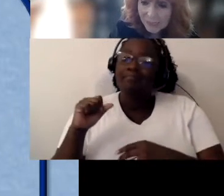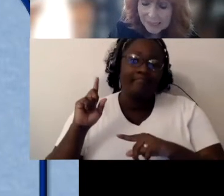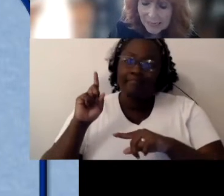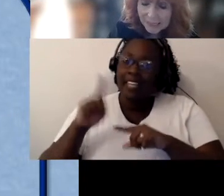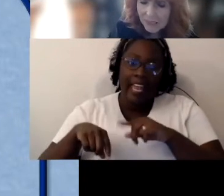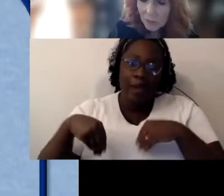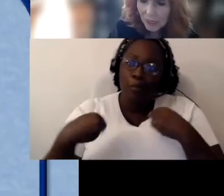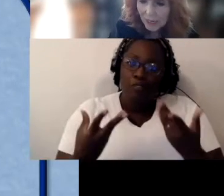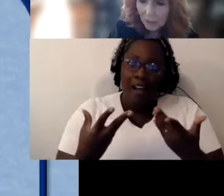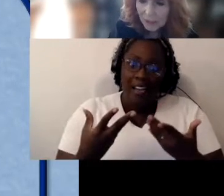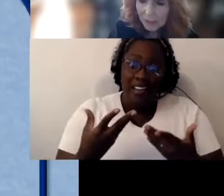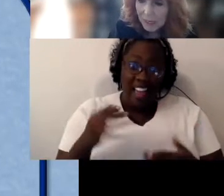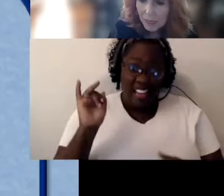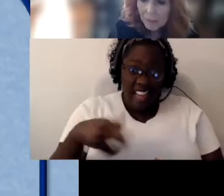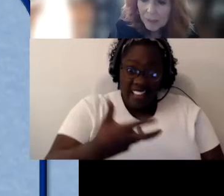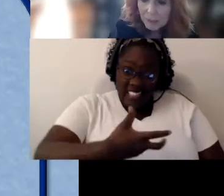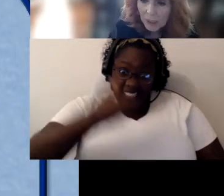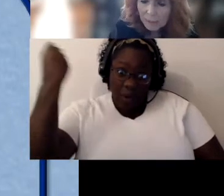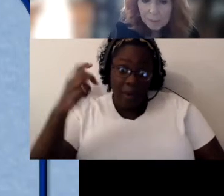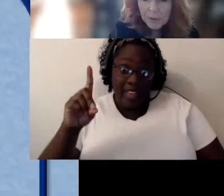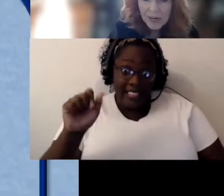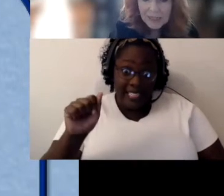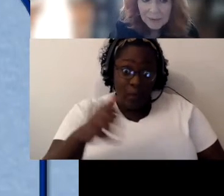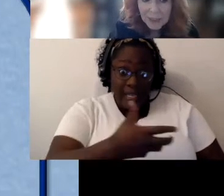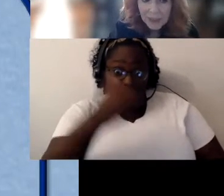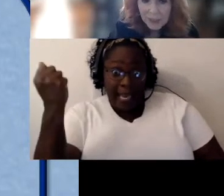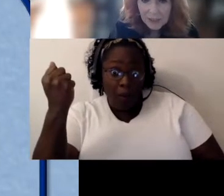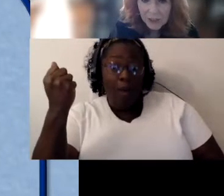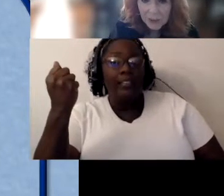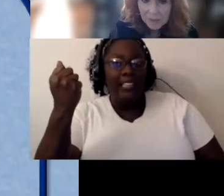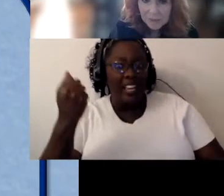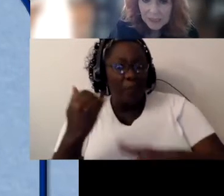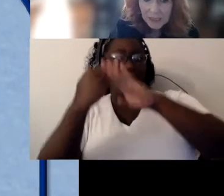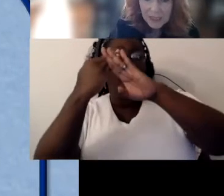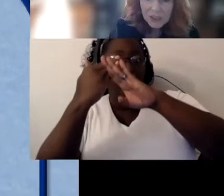it takes away what it provides a barrier to.